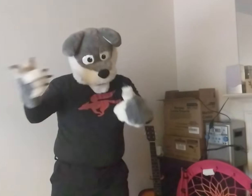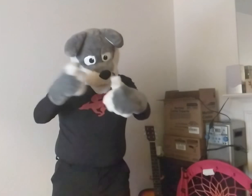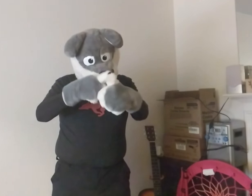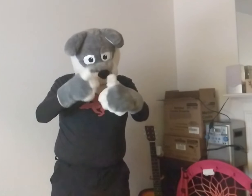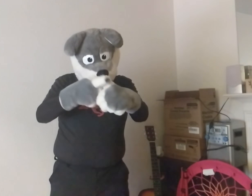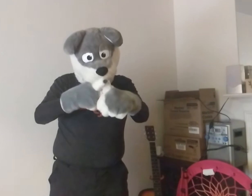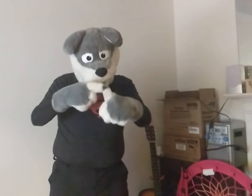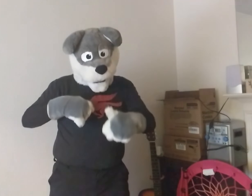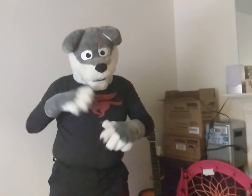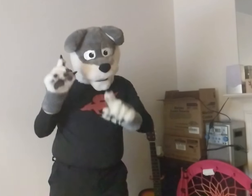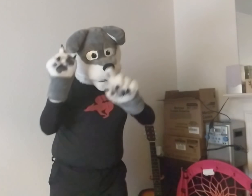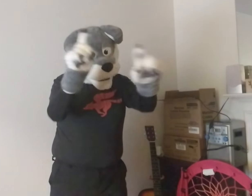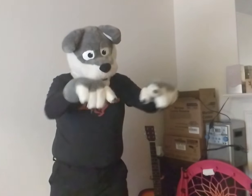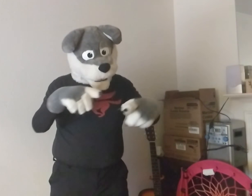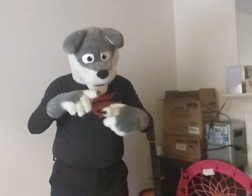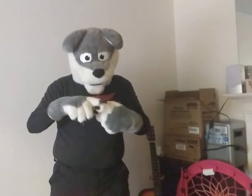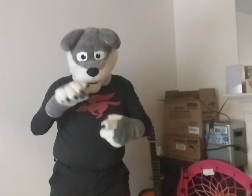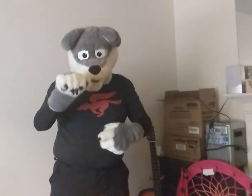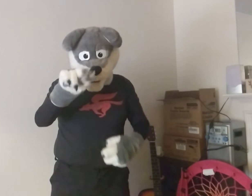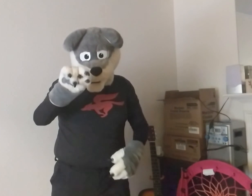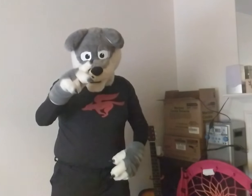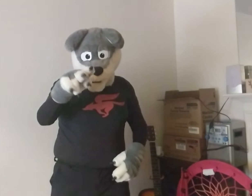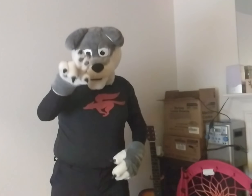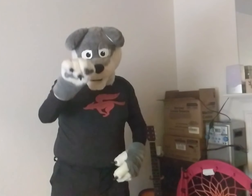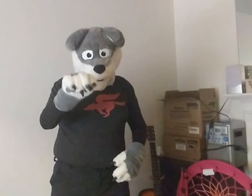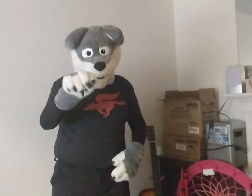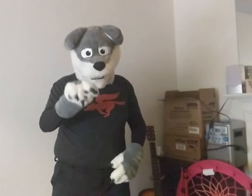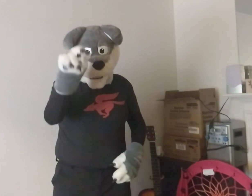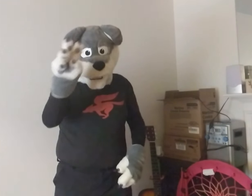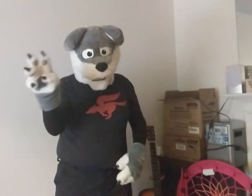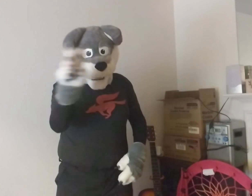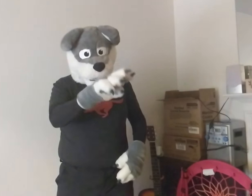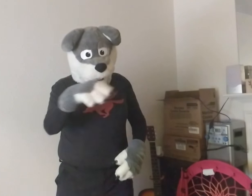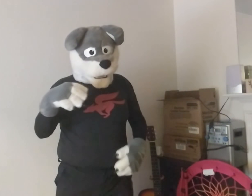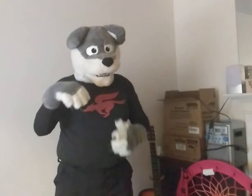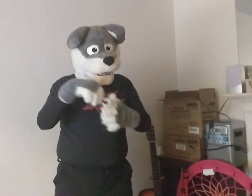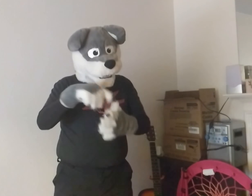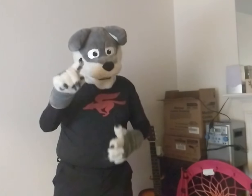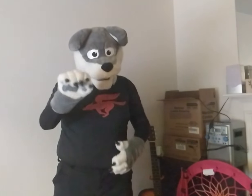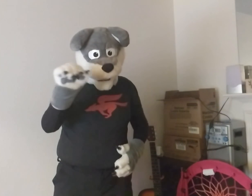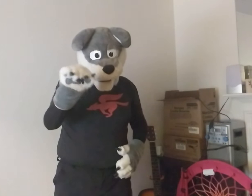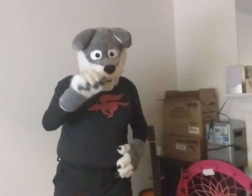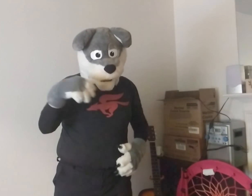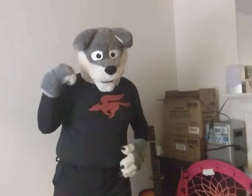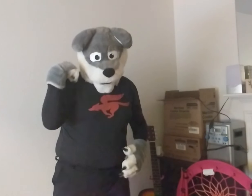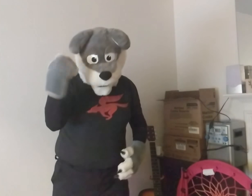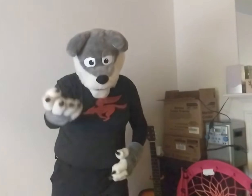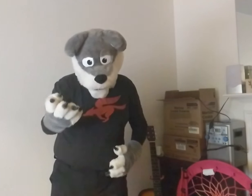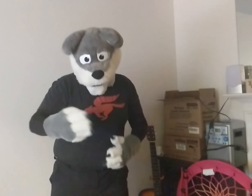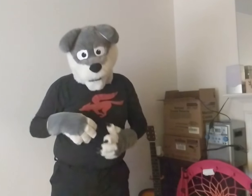First news, I will go to Anthro Northwest 2018 in Seattle, Washington!